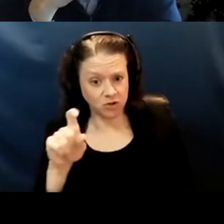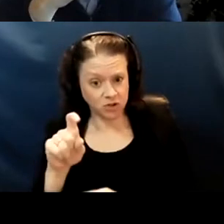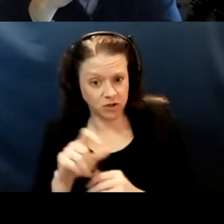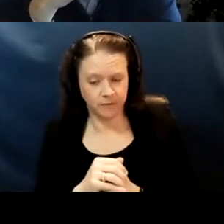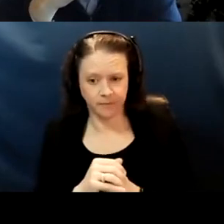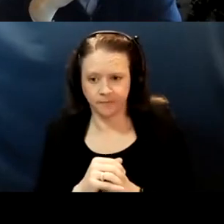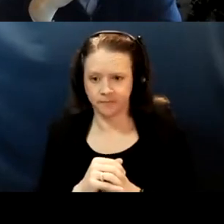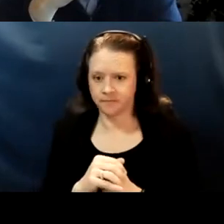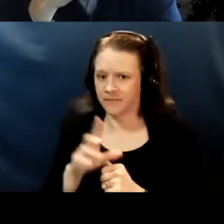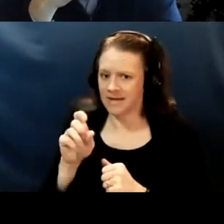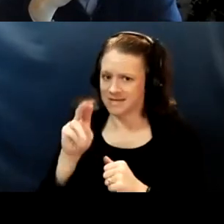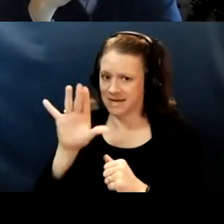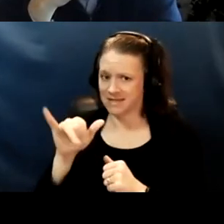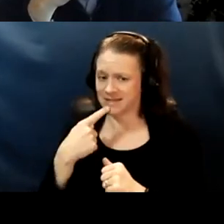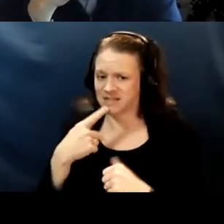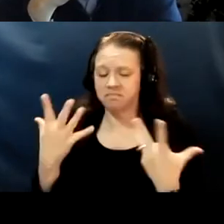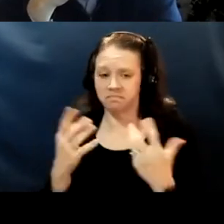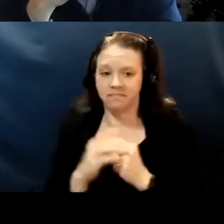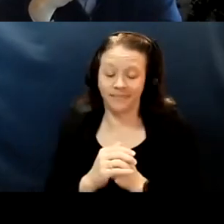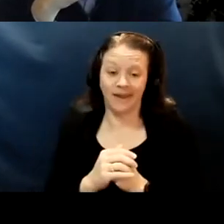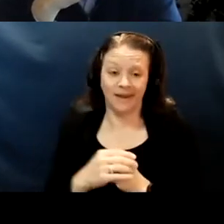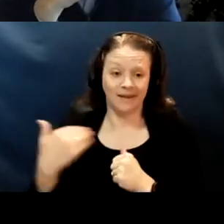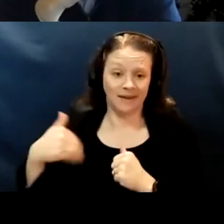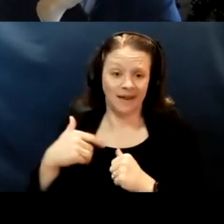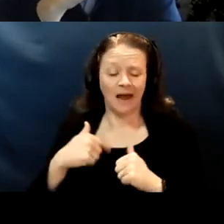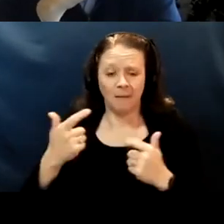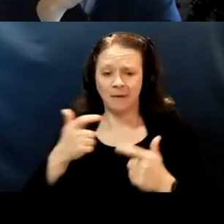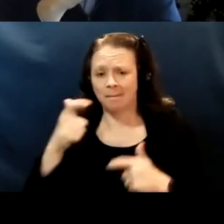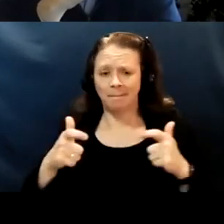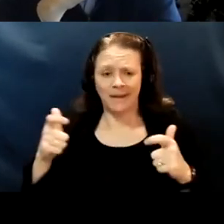I think, you know, I'm a big believer in data.